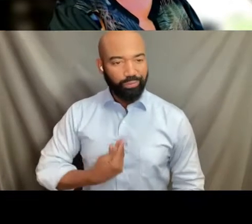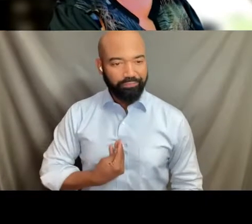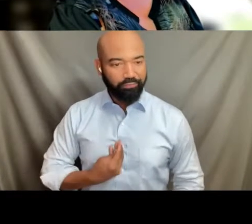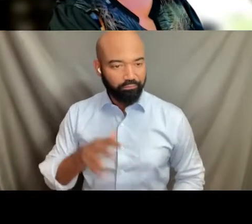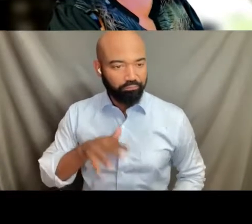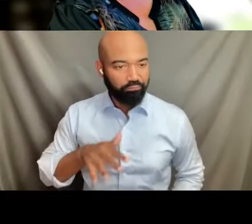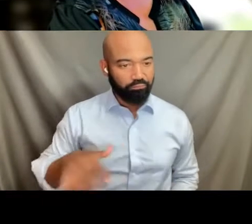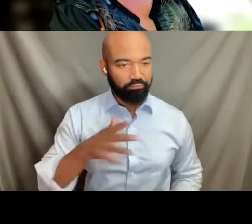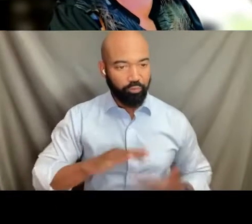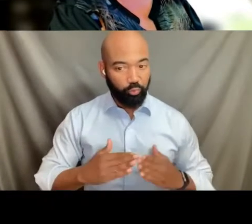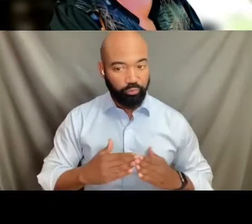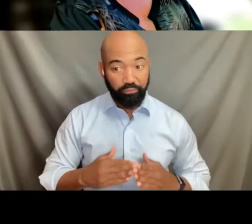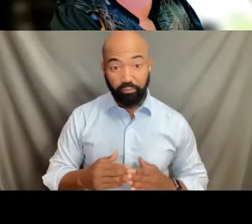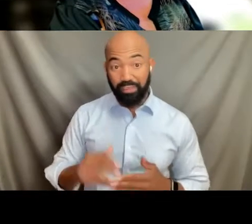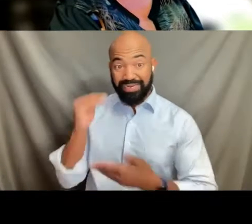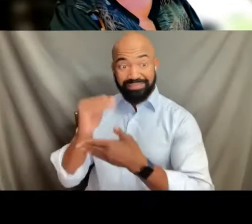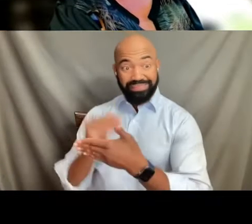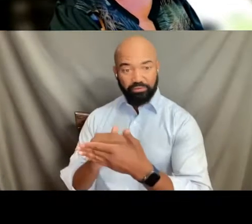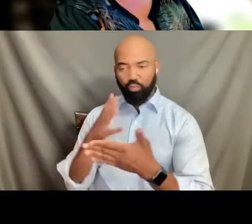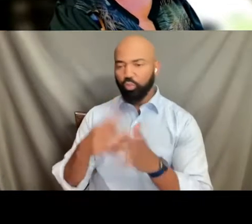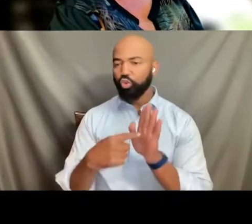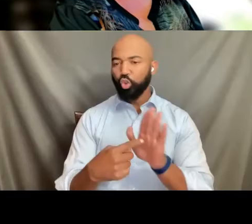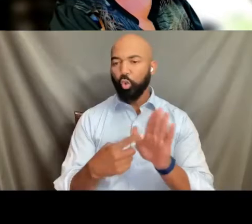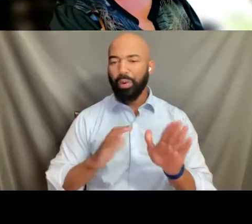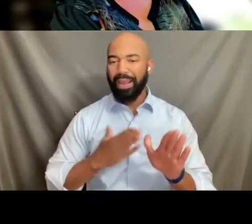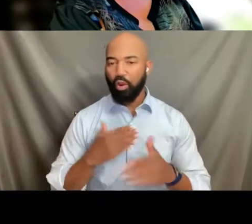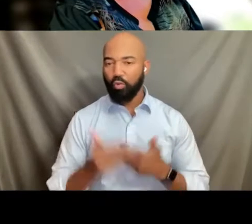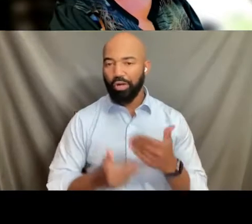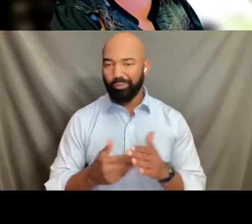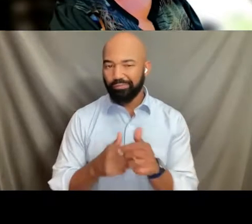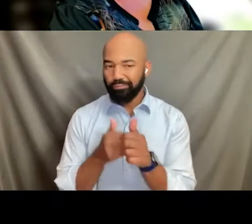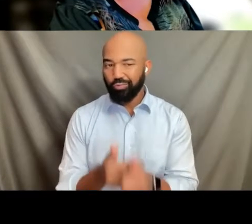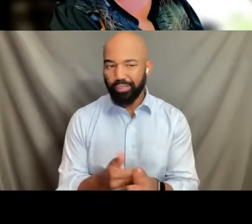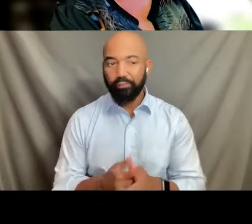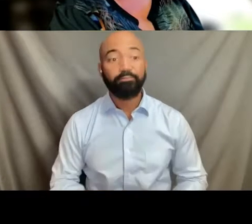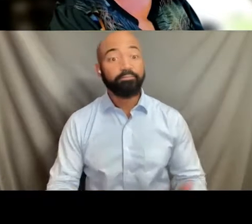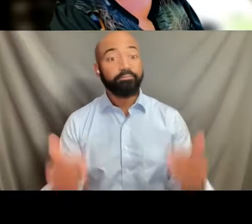We also have ambassadors who we have recruited to work with